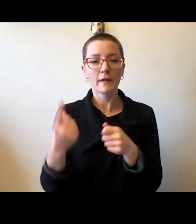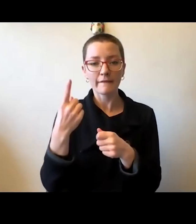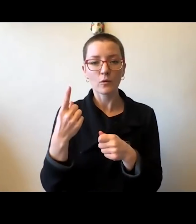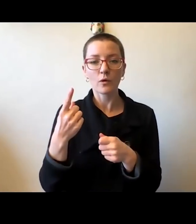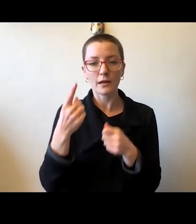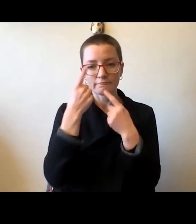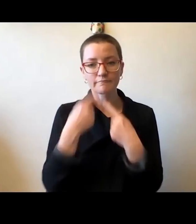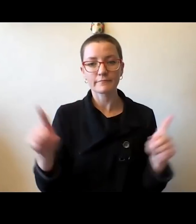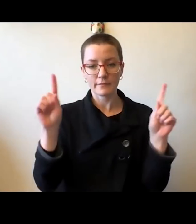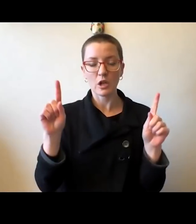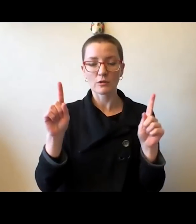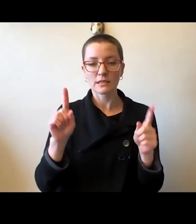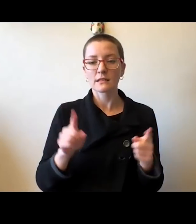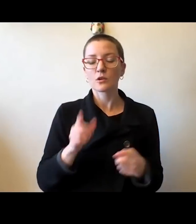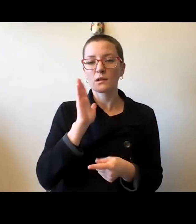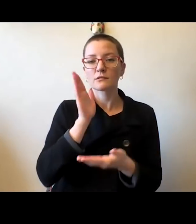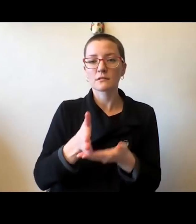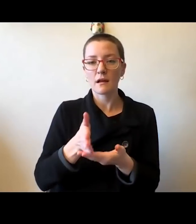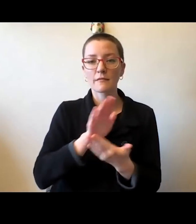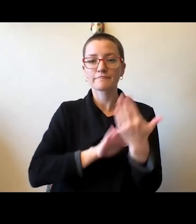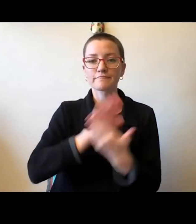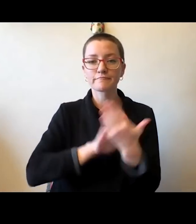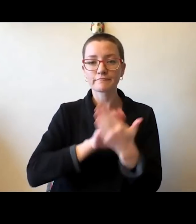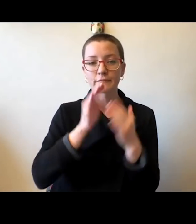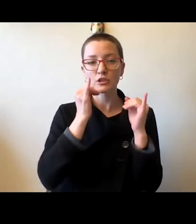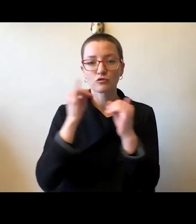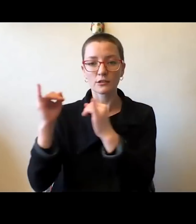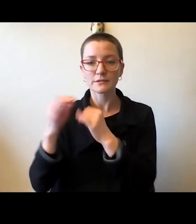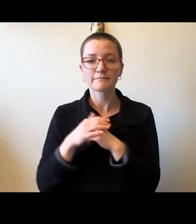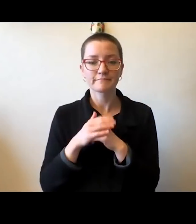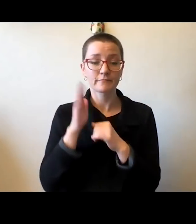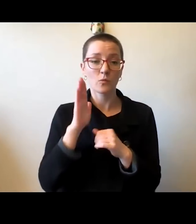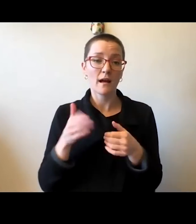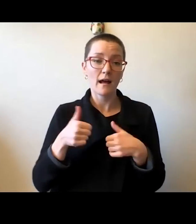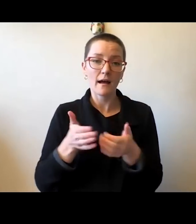of face-to-face instruction, and asked our students to return home if possible.